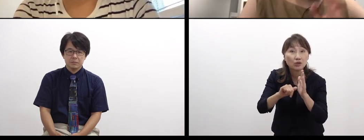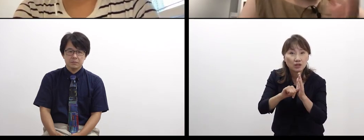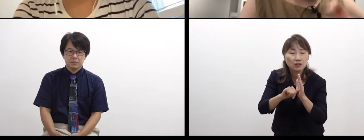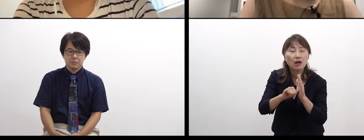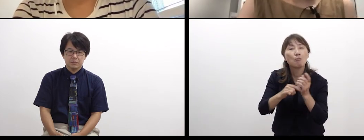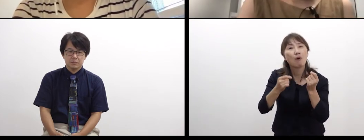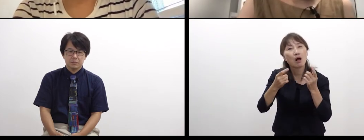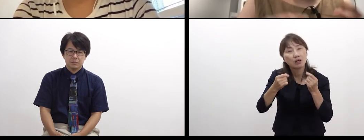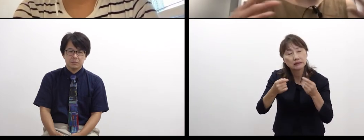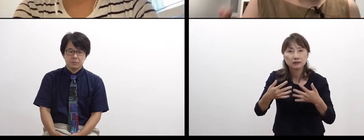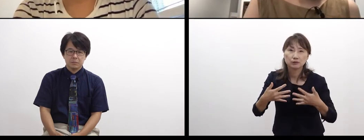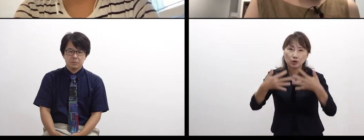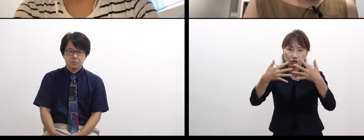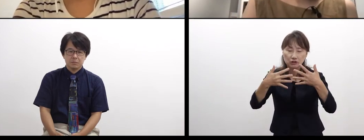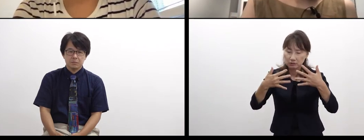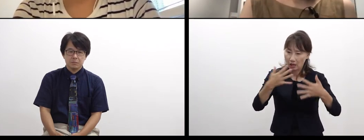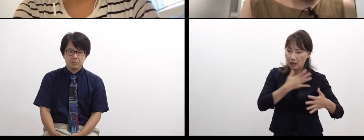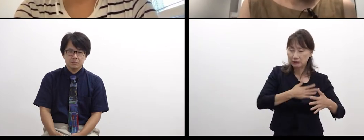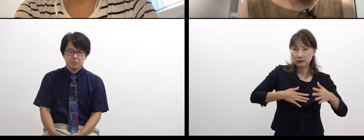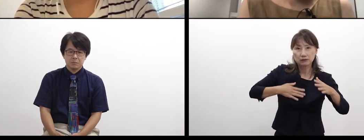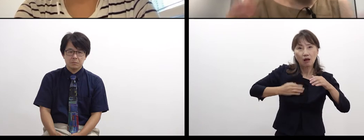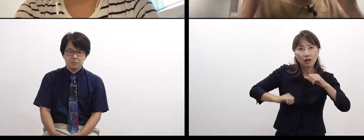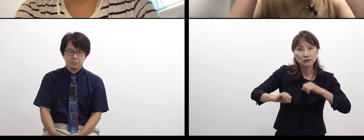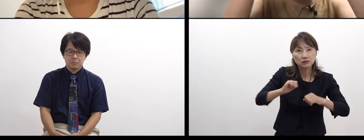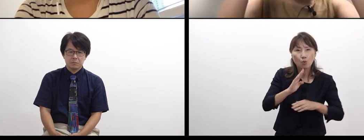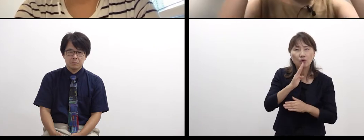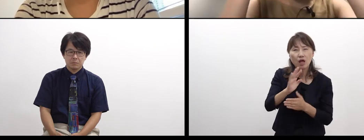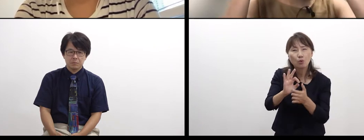Then I thought there is something possible with visual, moving, or body language.